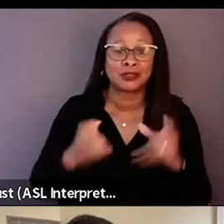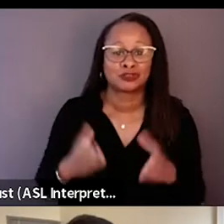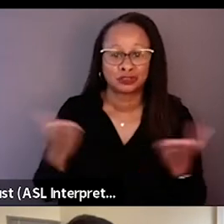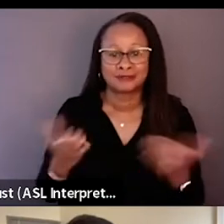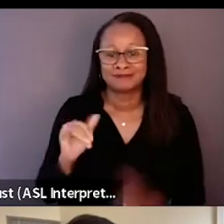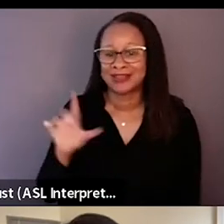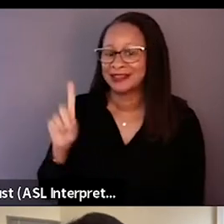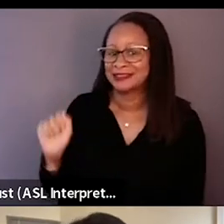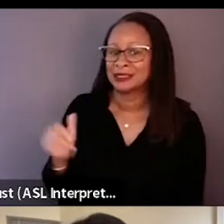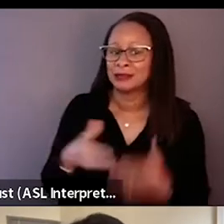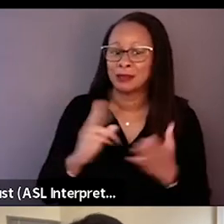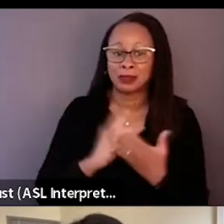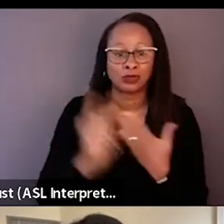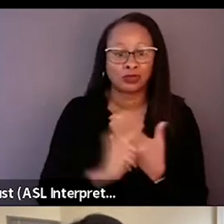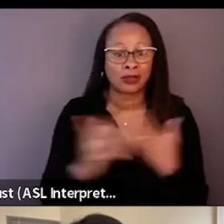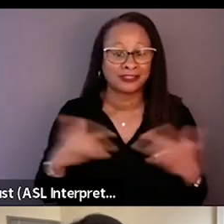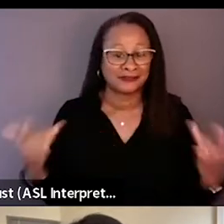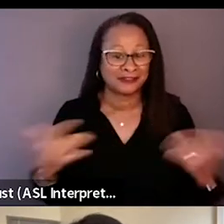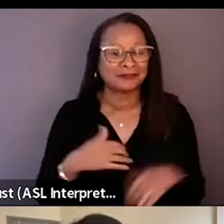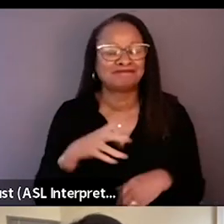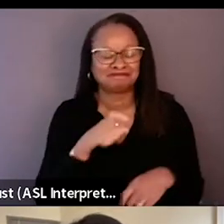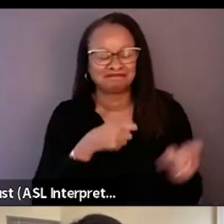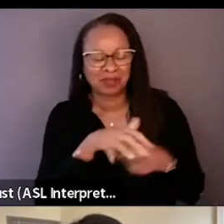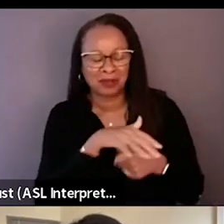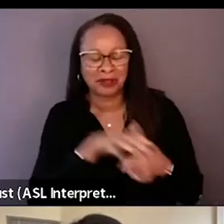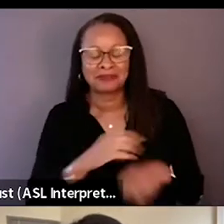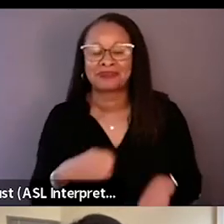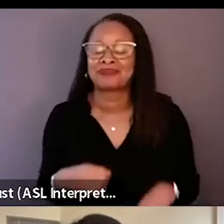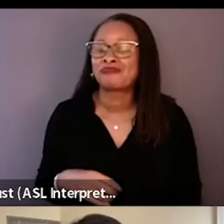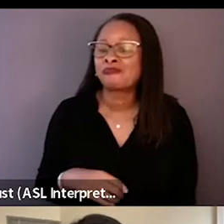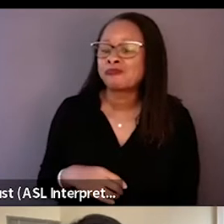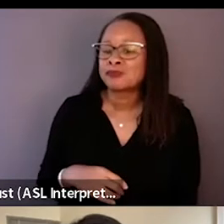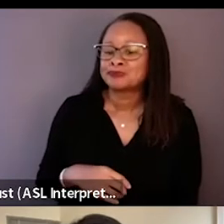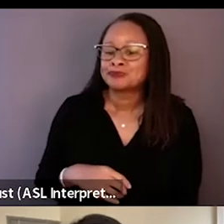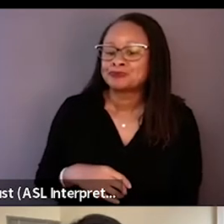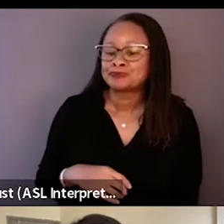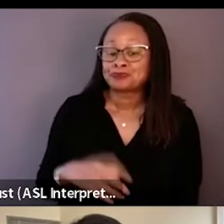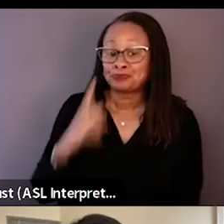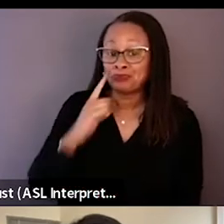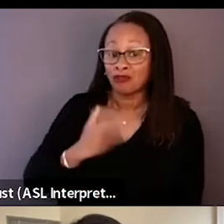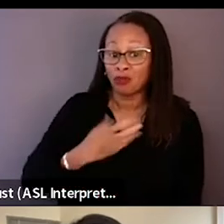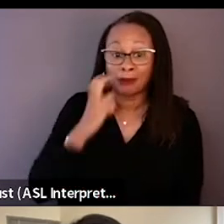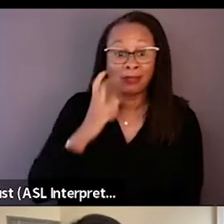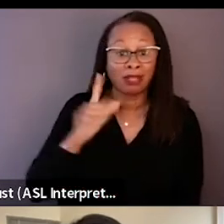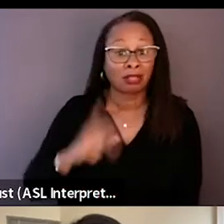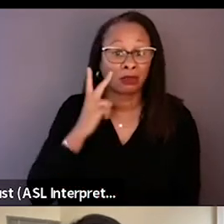of public programs and events here at the International Documentary Association. For our blind or low vision attendees,